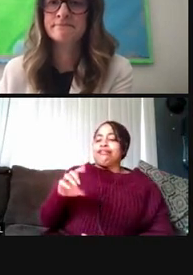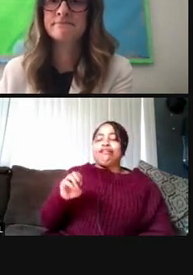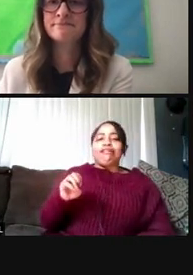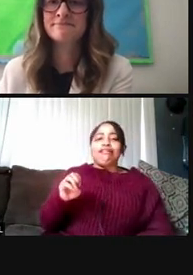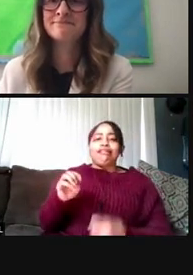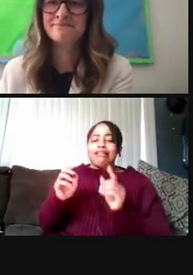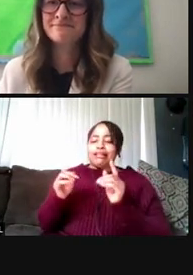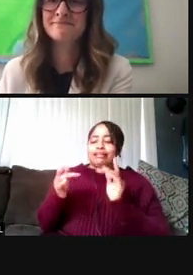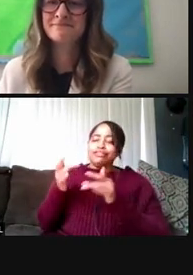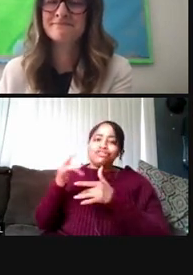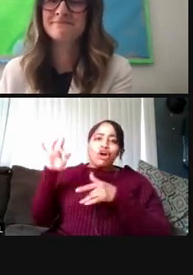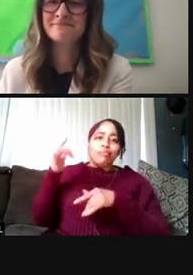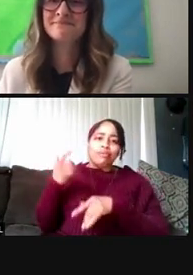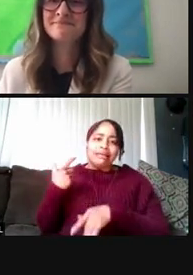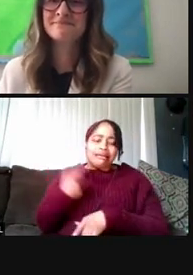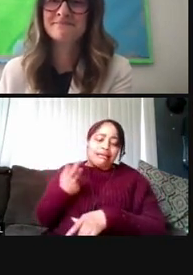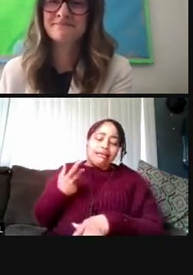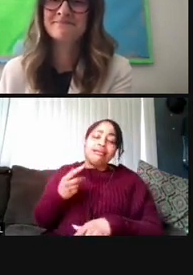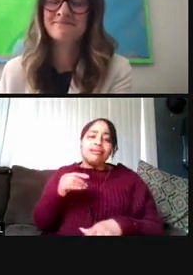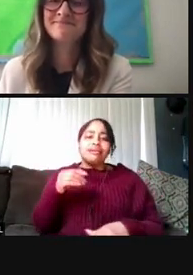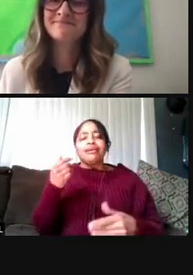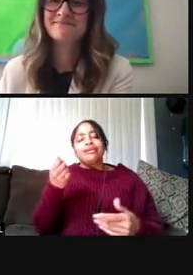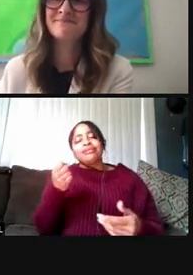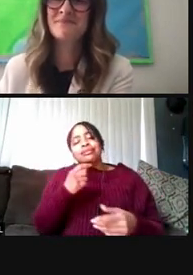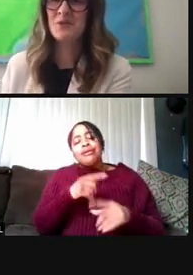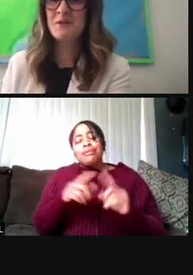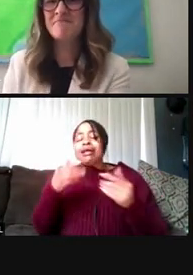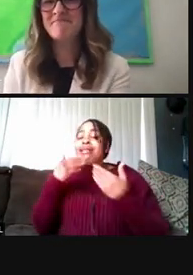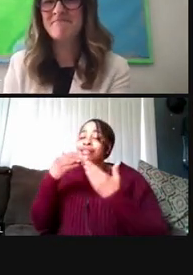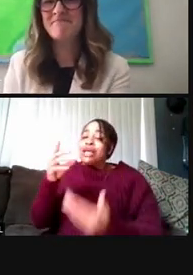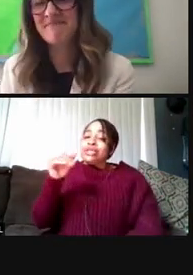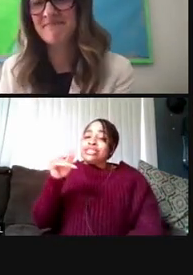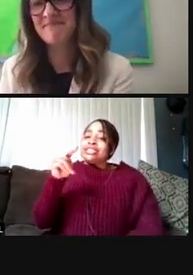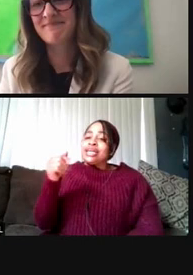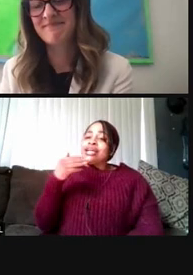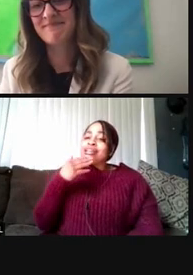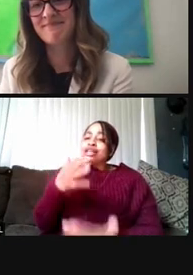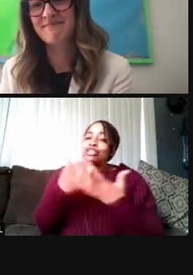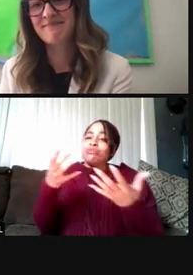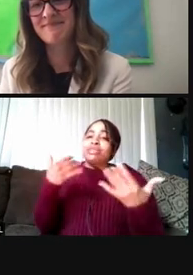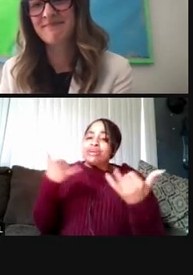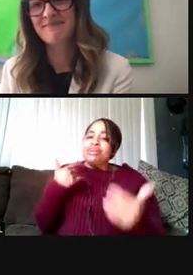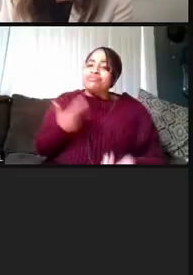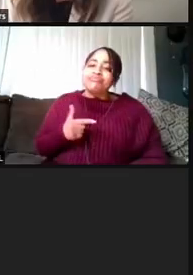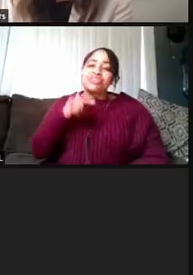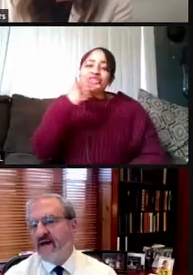what that number is, but thank you, Dana. Thank you so much. And that I'm gonna turn it back over to President Schlissel